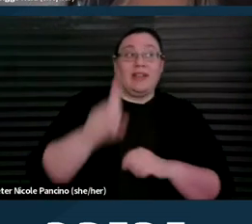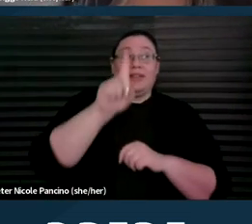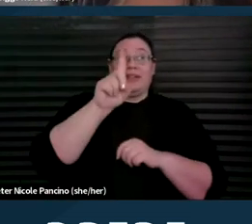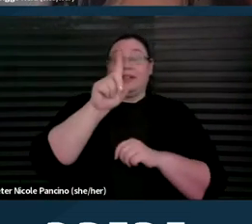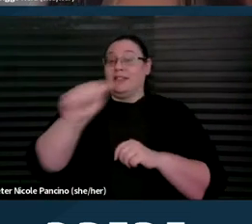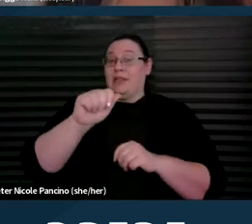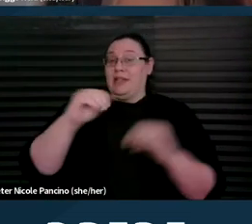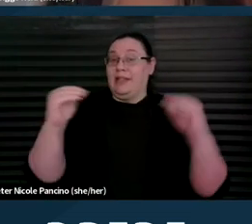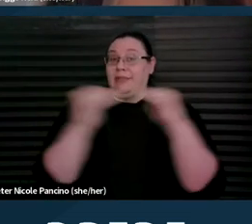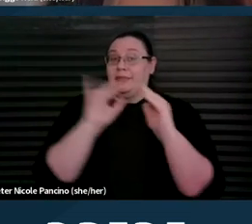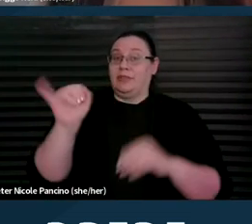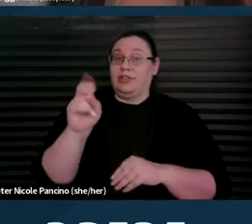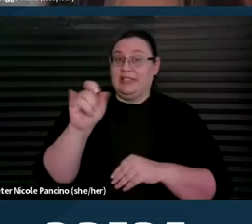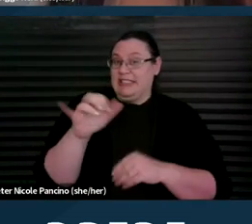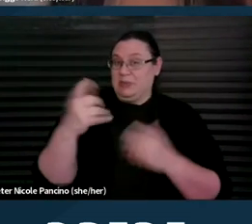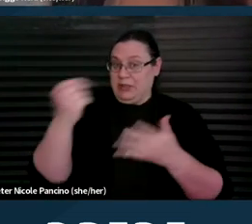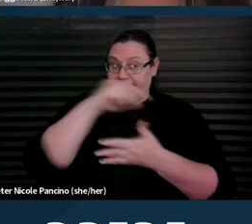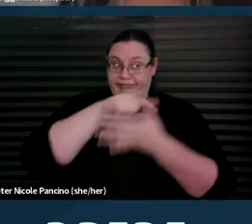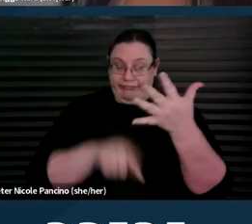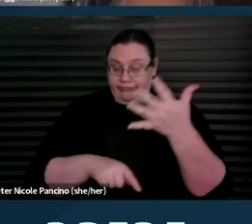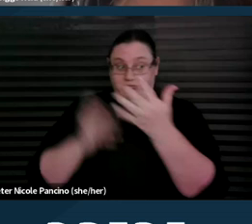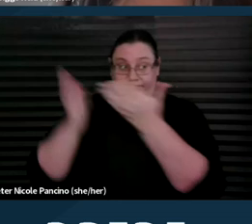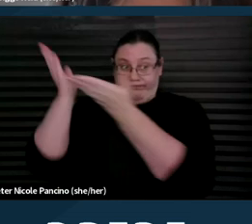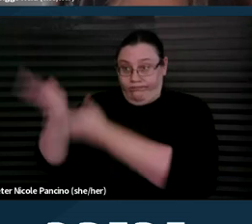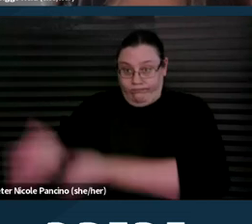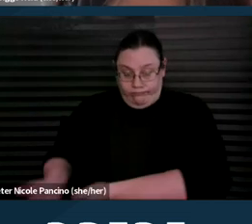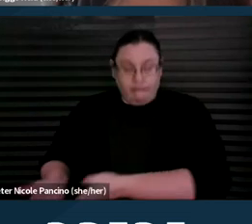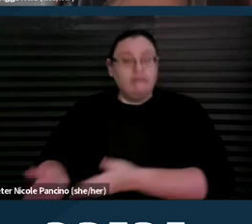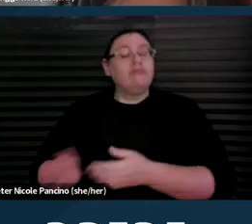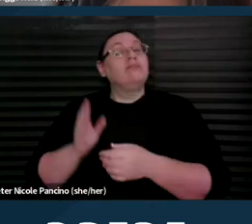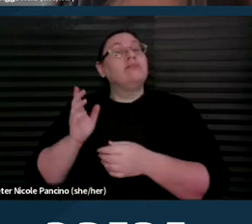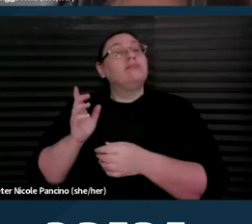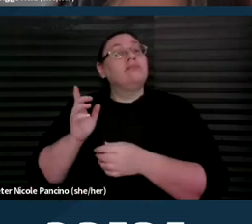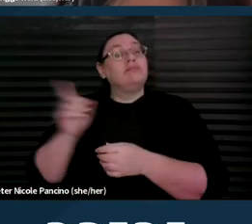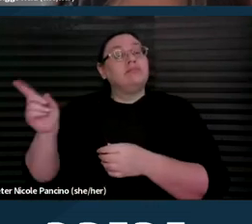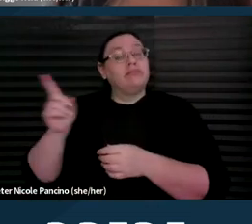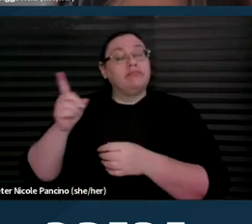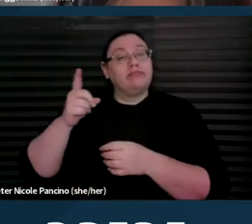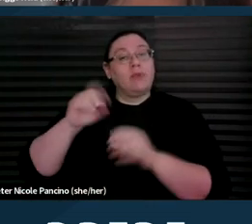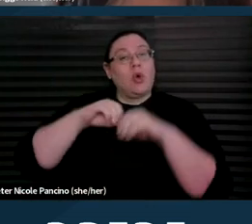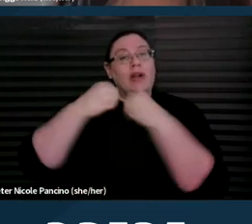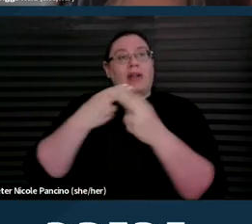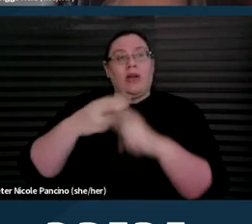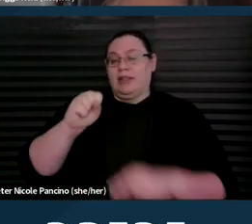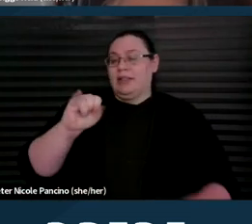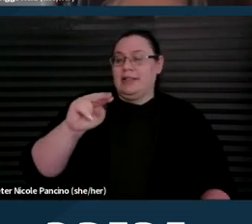So the principles of disability justice, these were put together by the organization Sins Invalid,